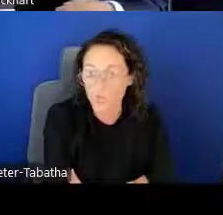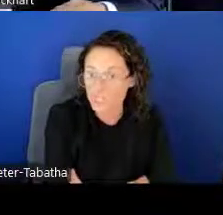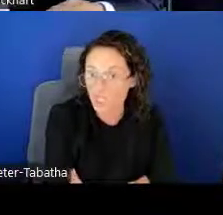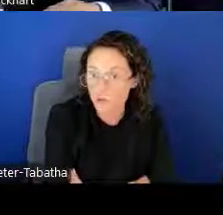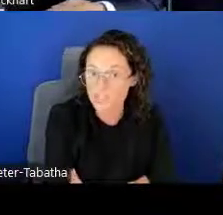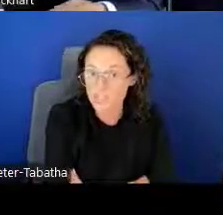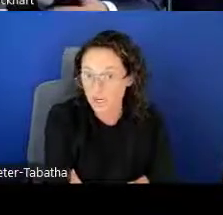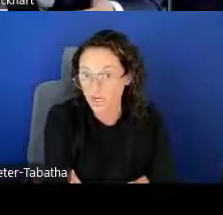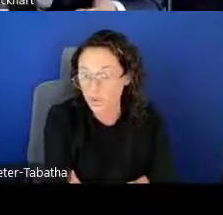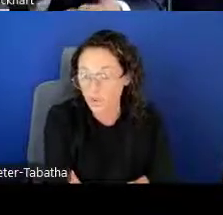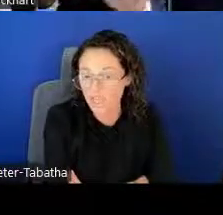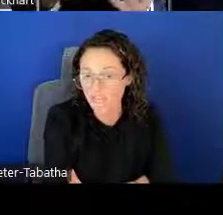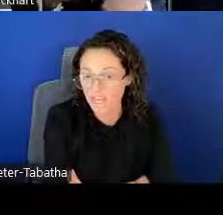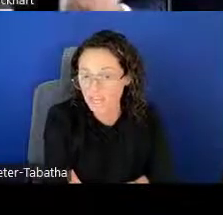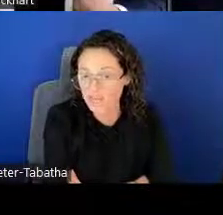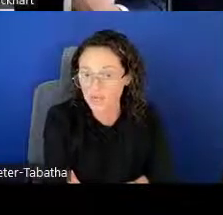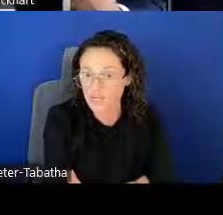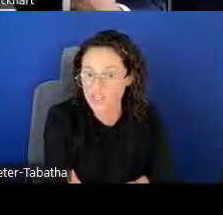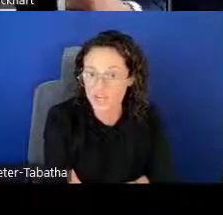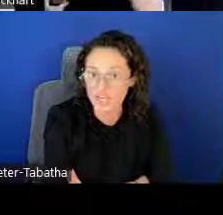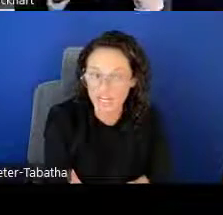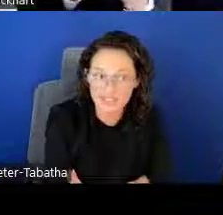Which loans are qualified and which are not?